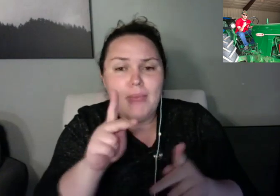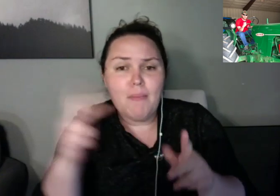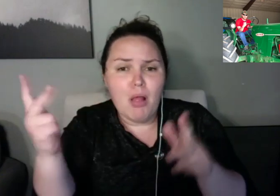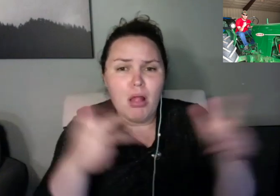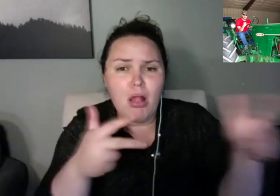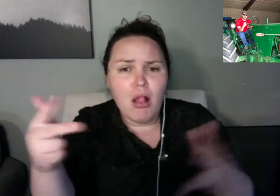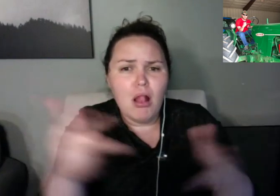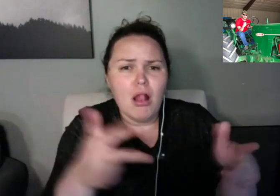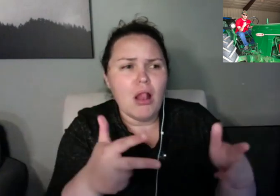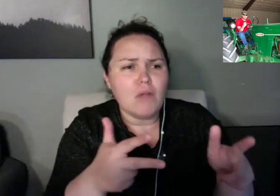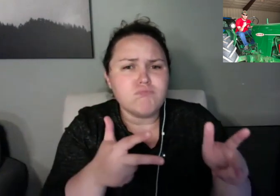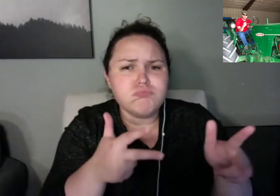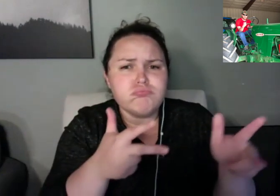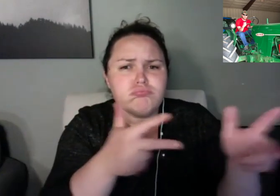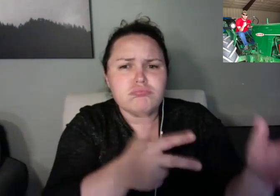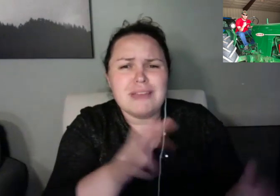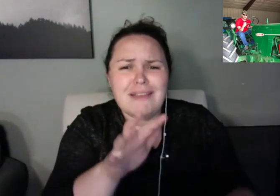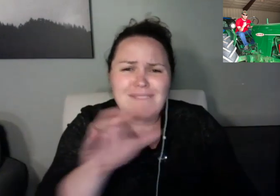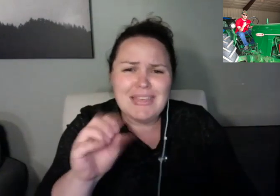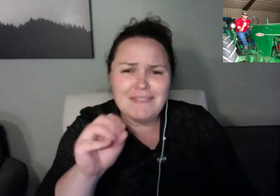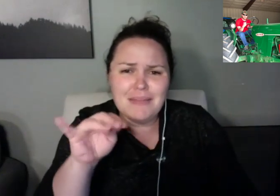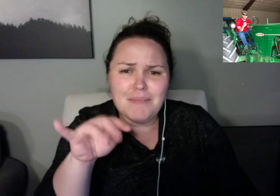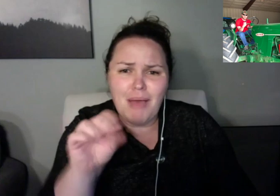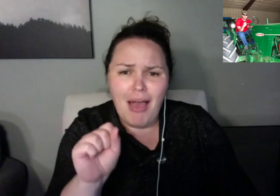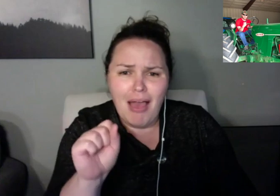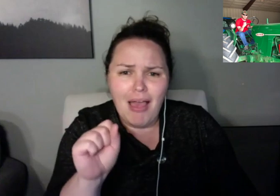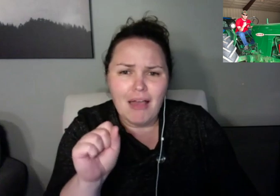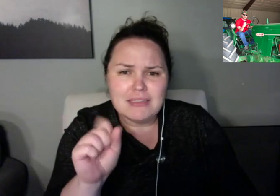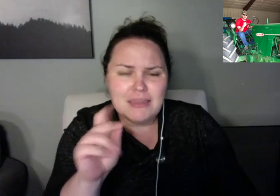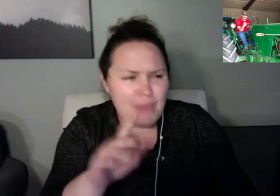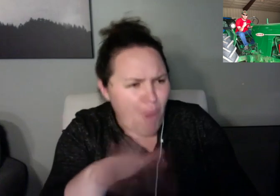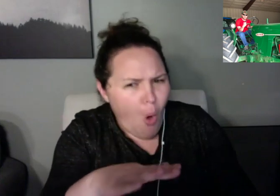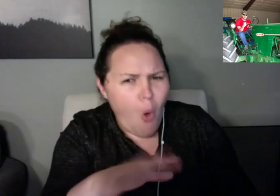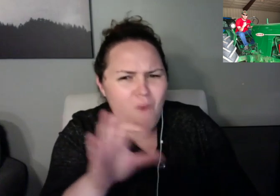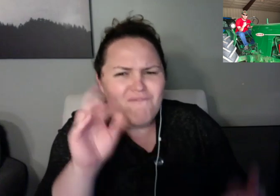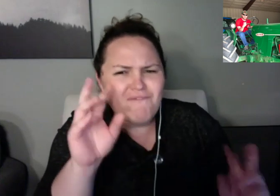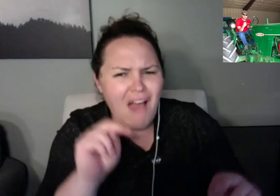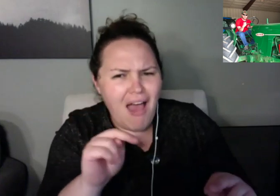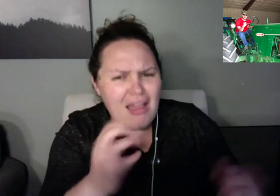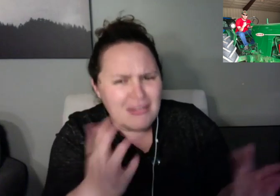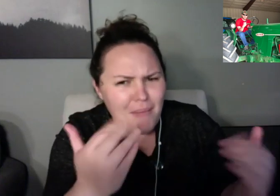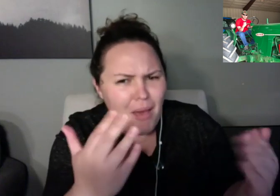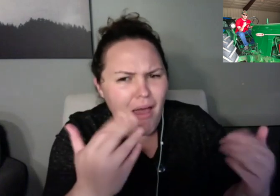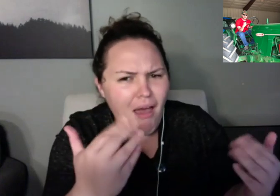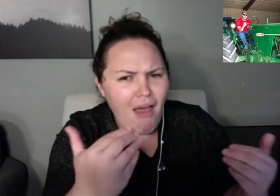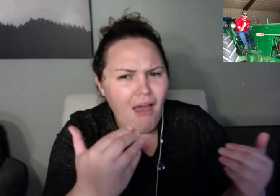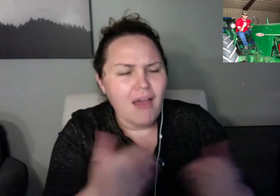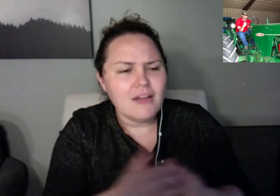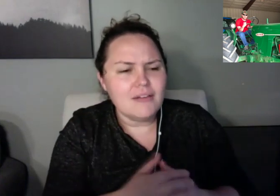Zack s mom: How often do you floss your teeth? >>Zack s: Never.